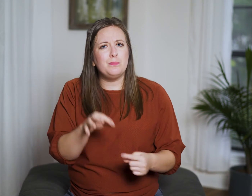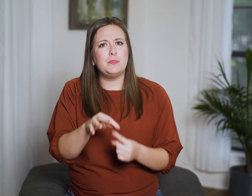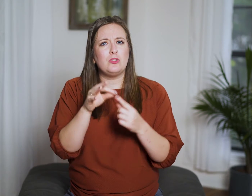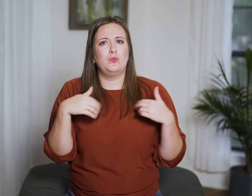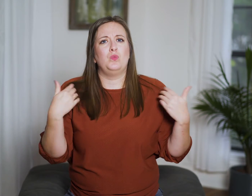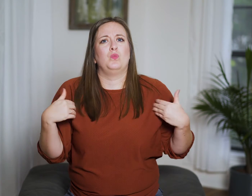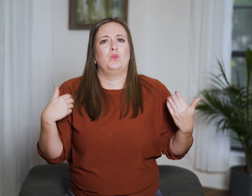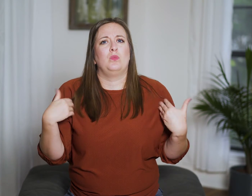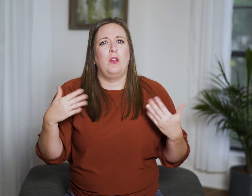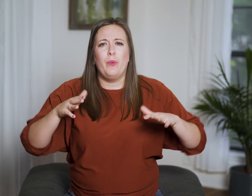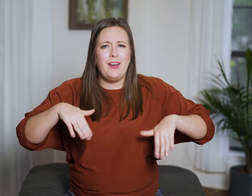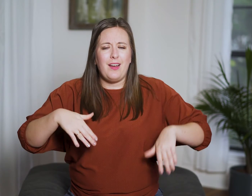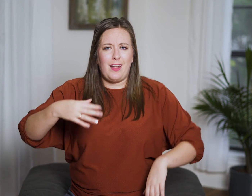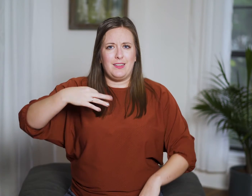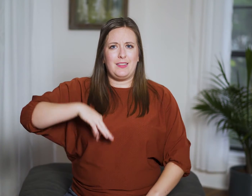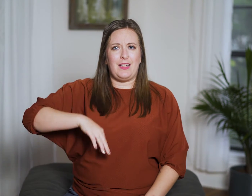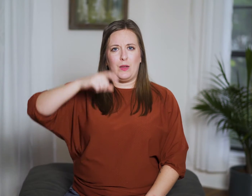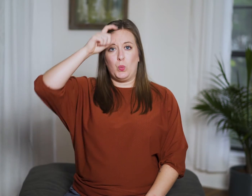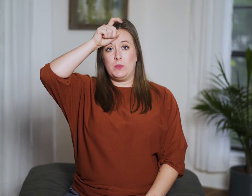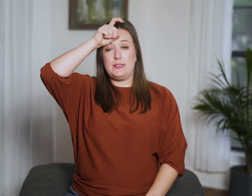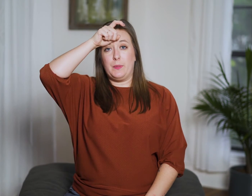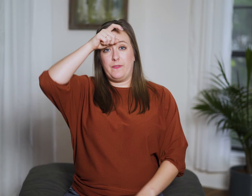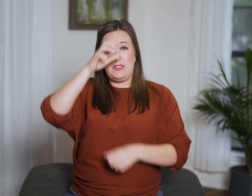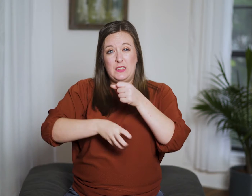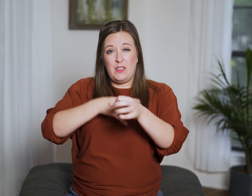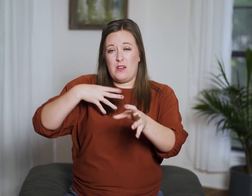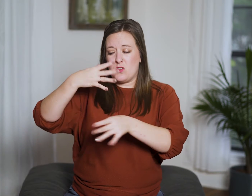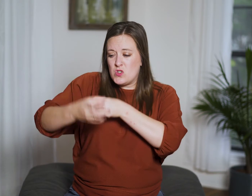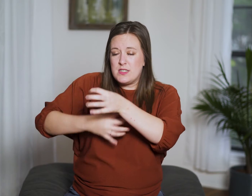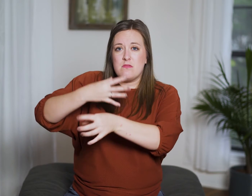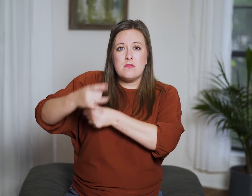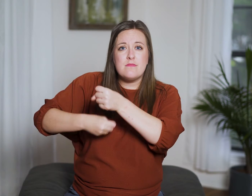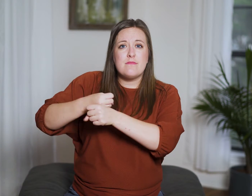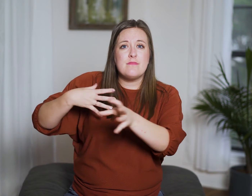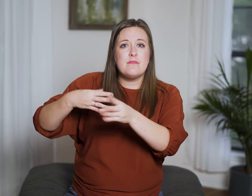especially in youth, when we haven’t yet gained the wisdom of years